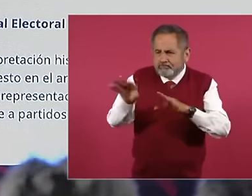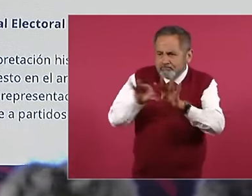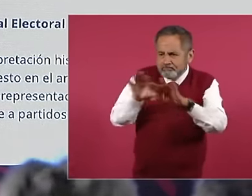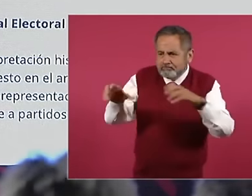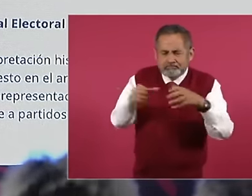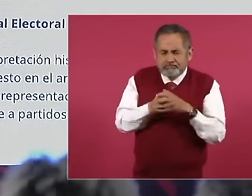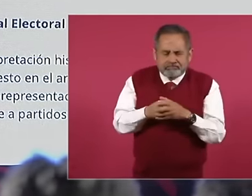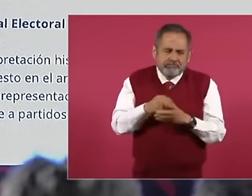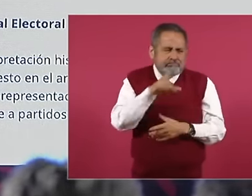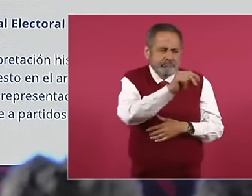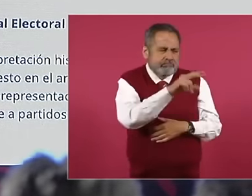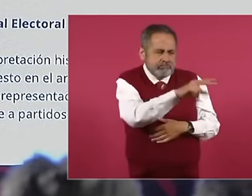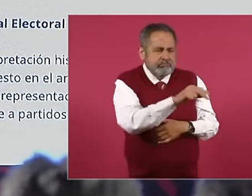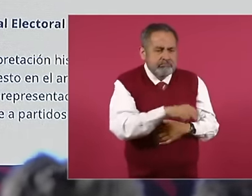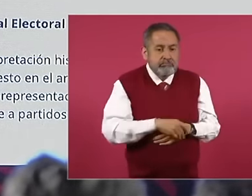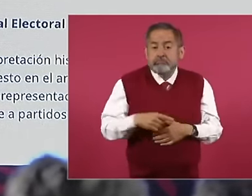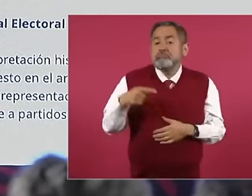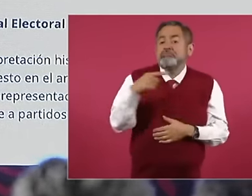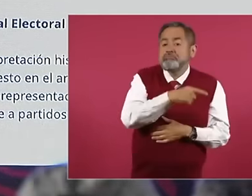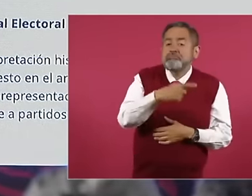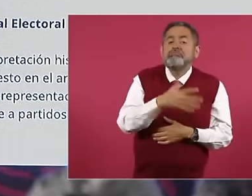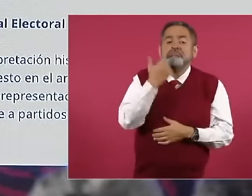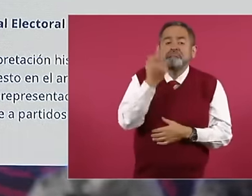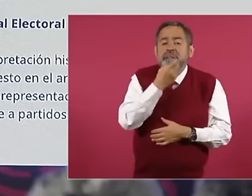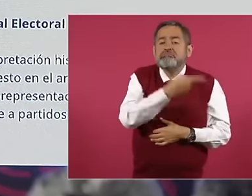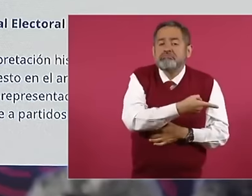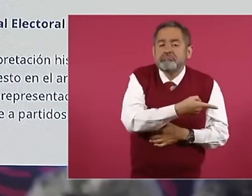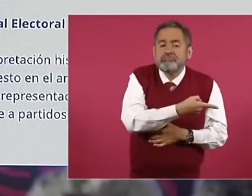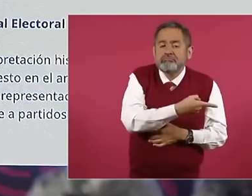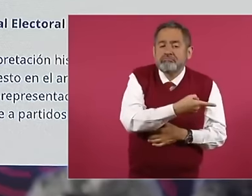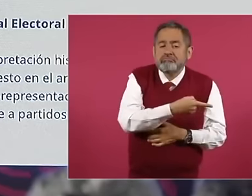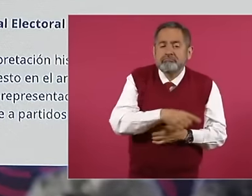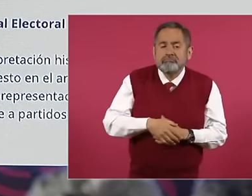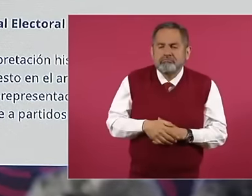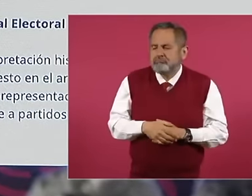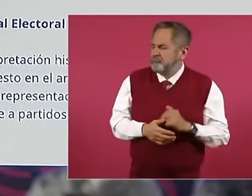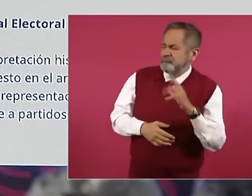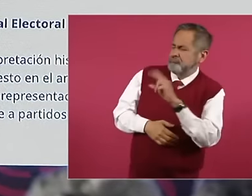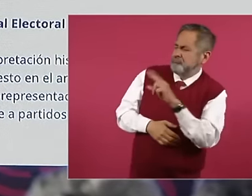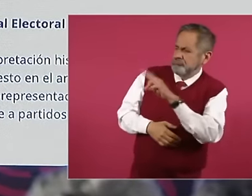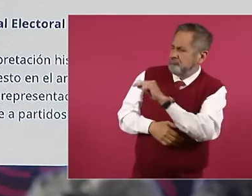they did, they rejected my